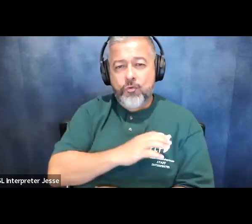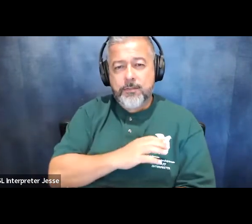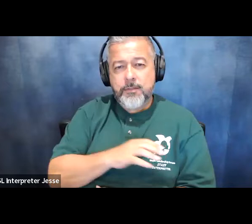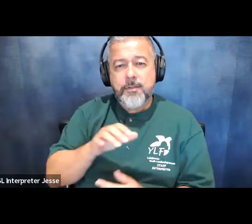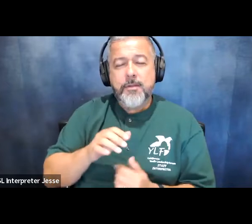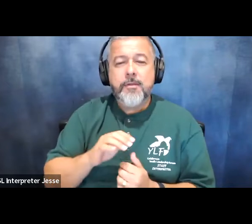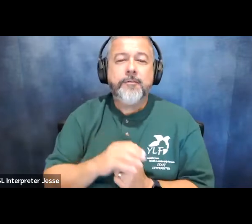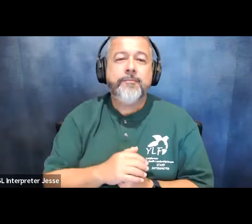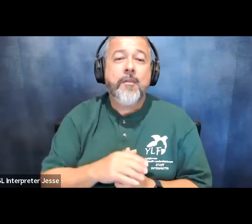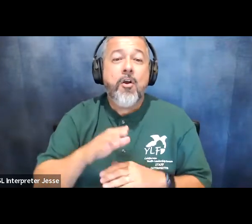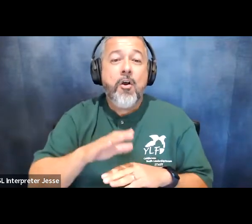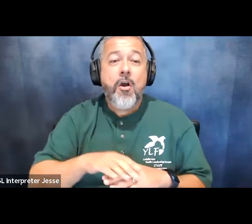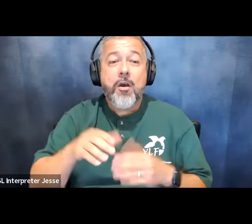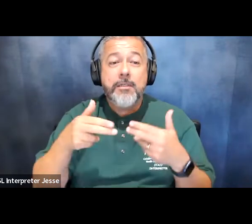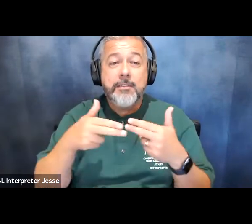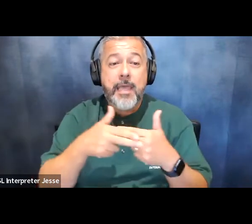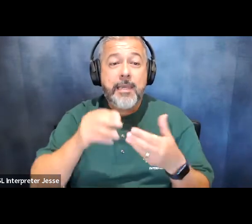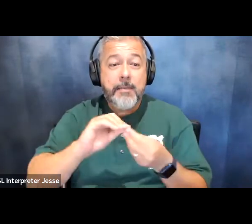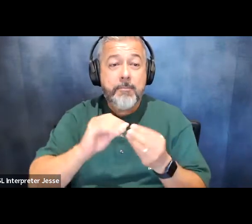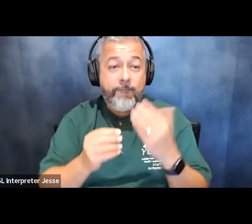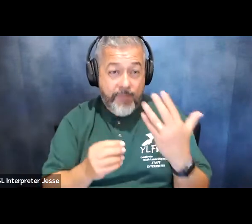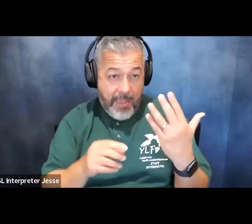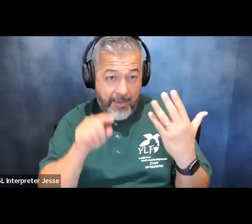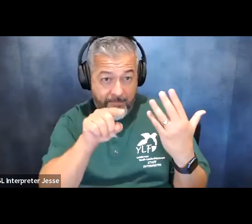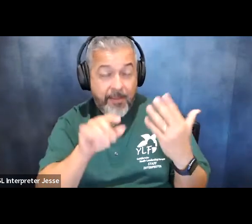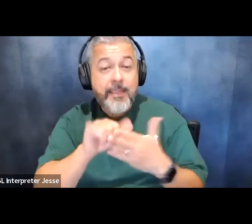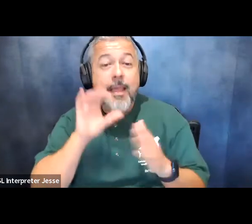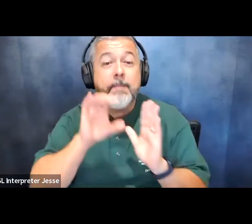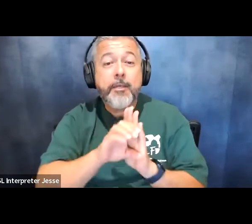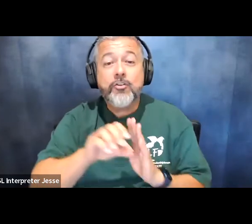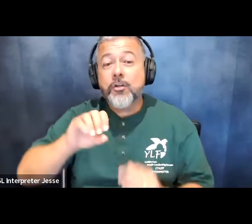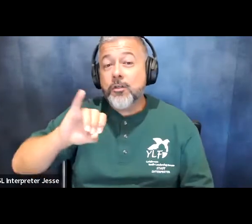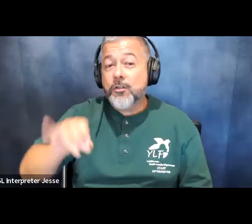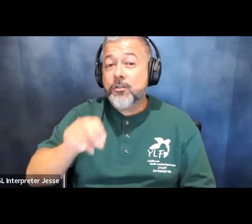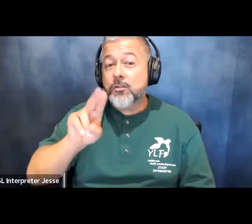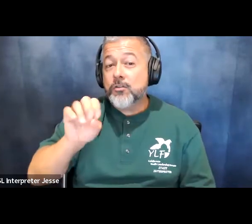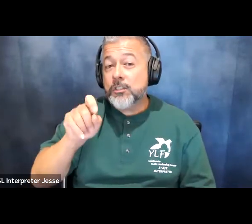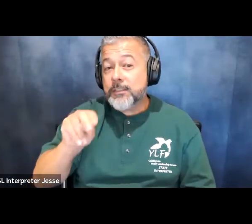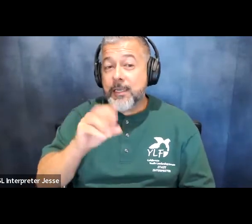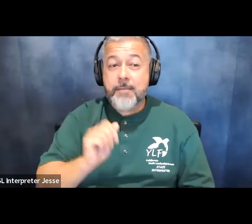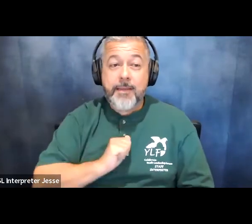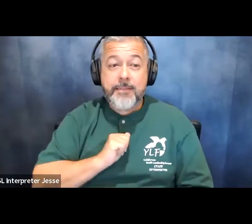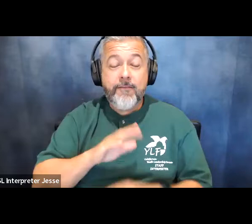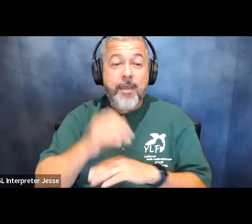and on slide five this is a picture of justin and i at a protest in washington dc